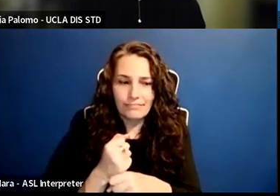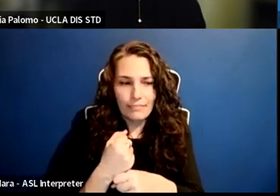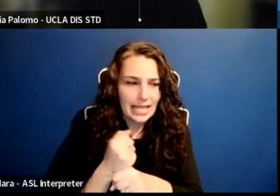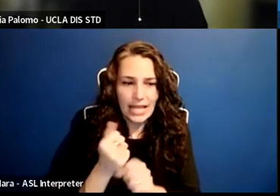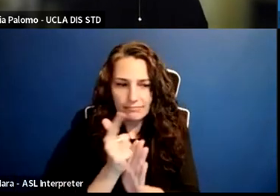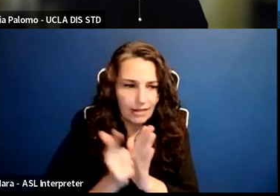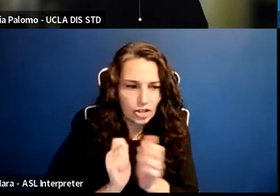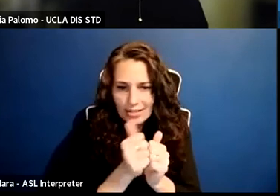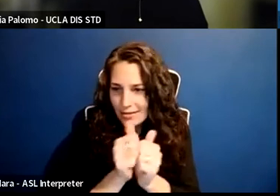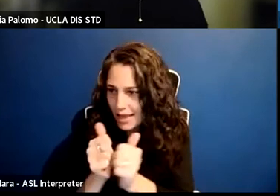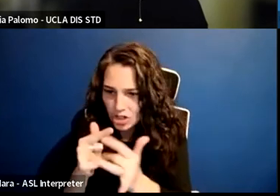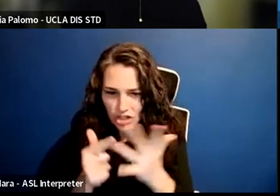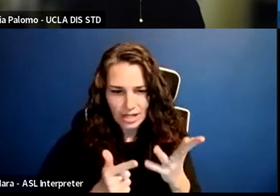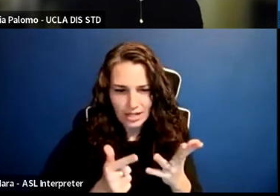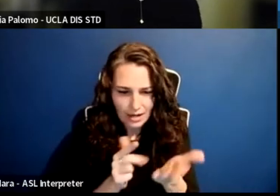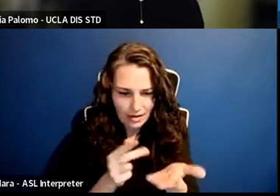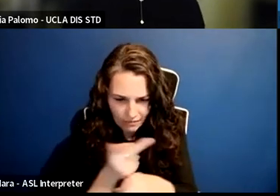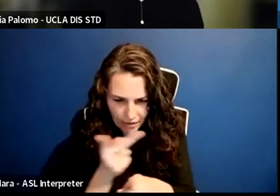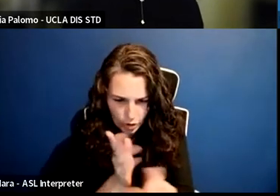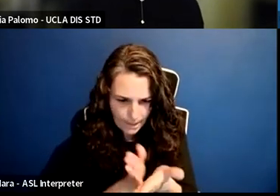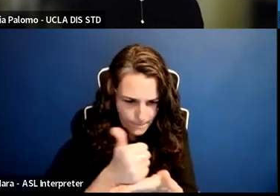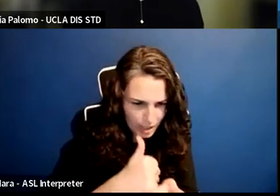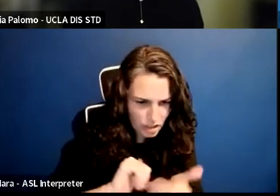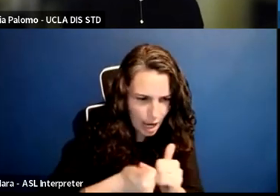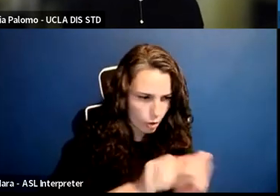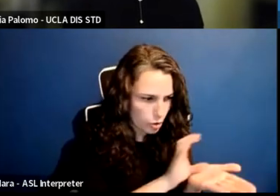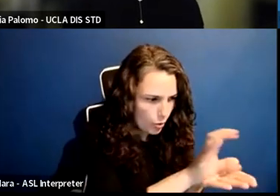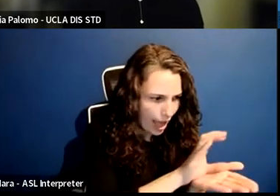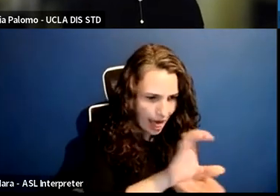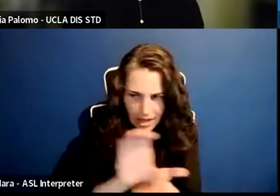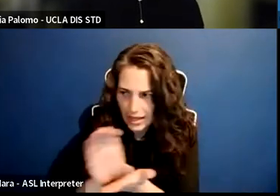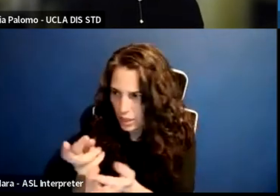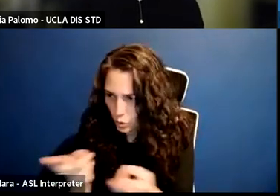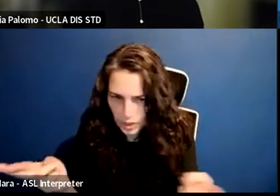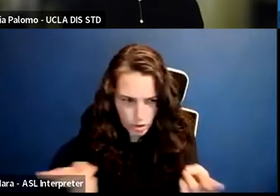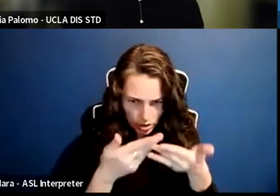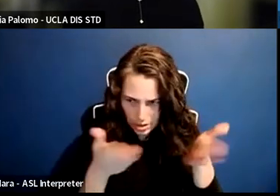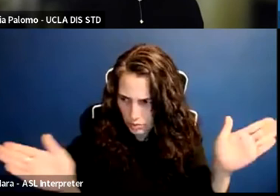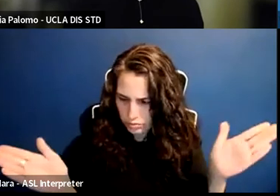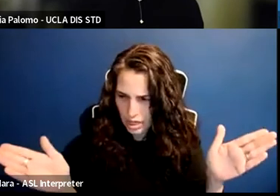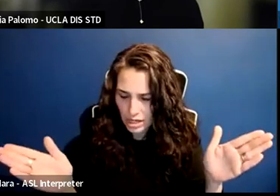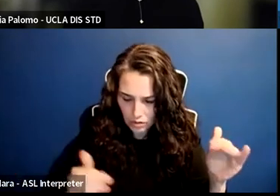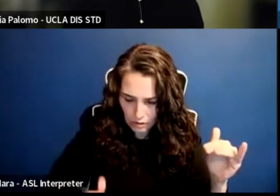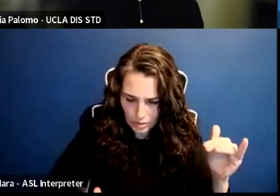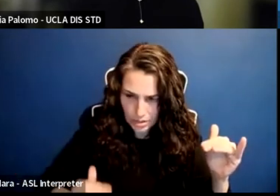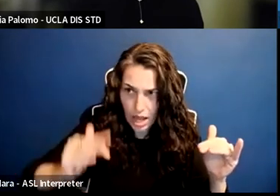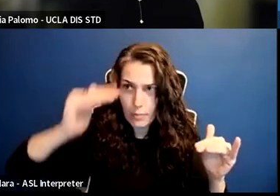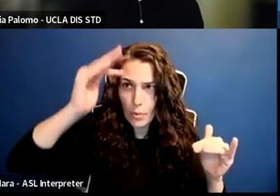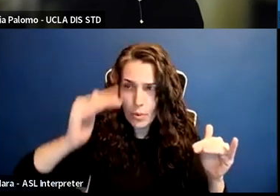and how resources get allocated, you know, on the large scale. So from the top to the bottom, from inside to outside,